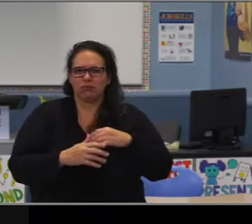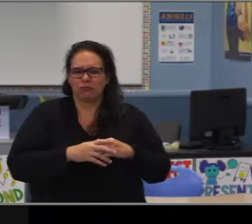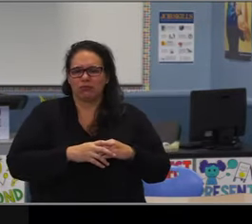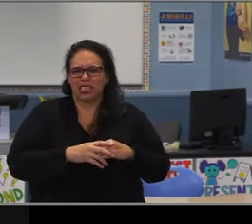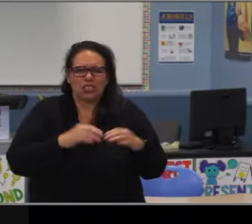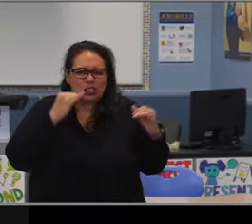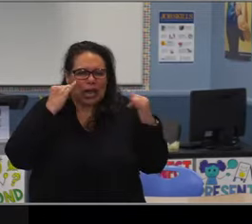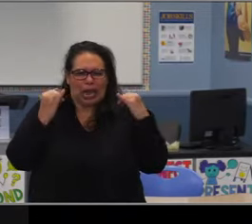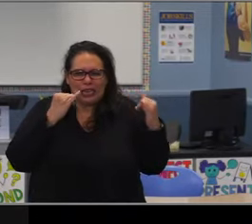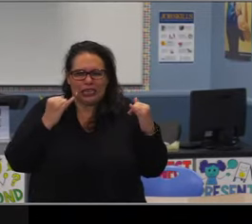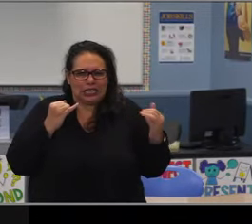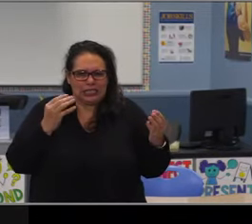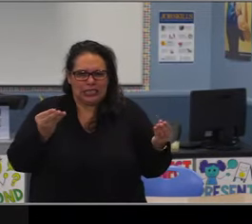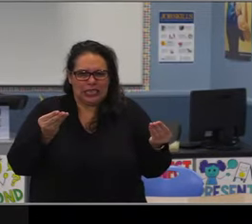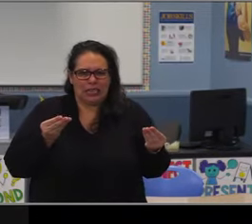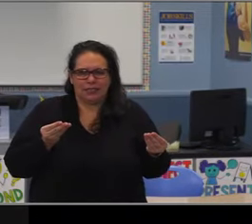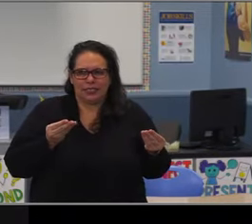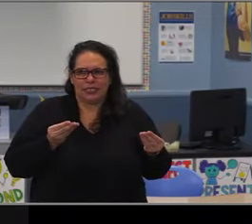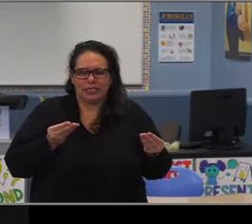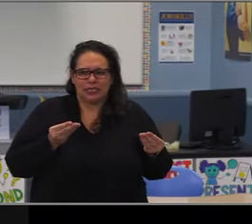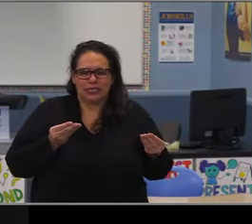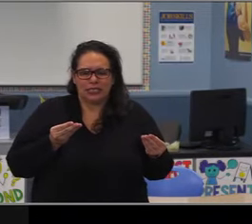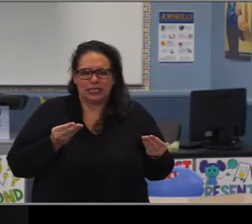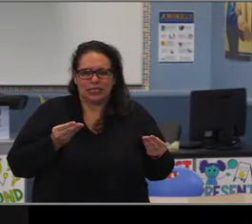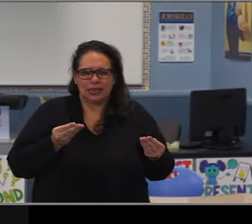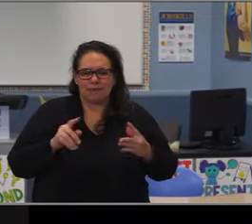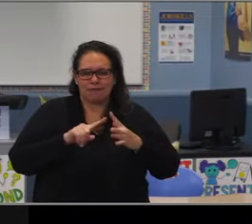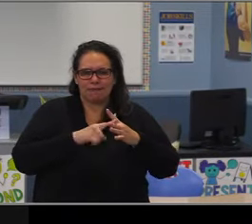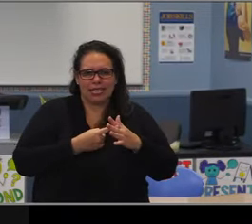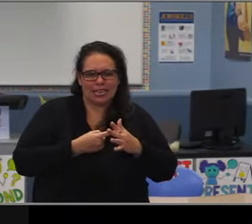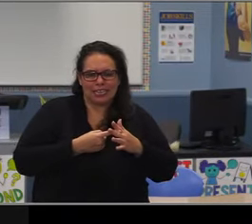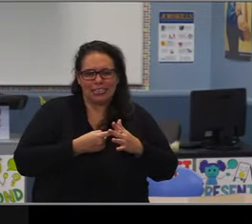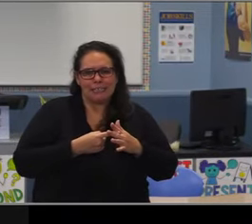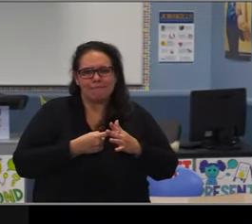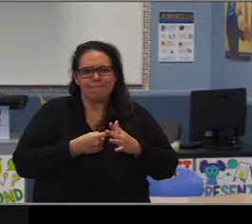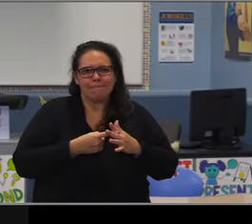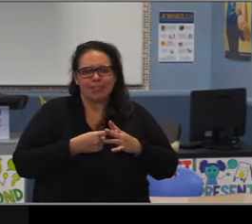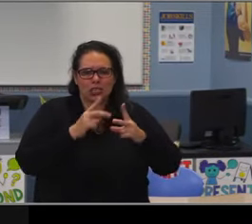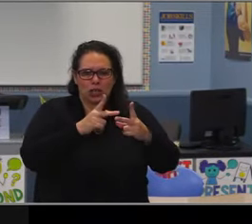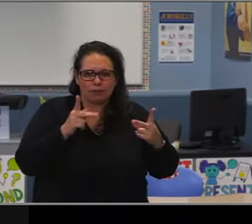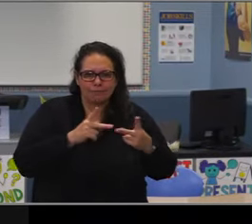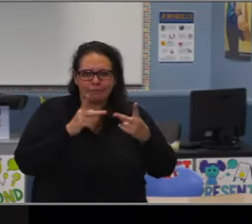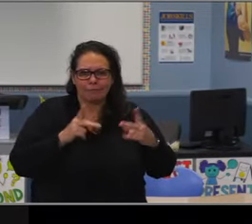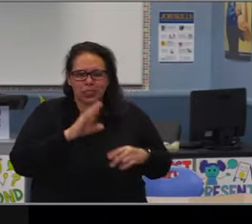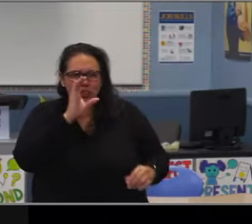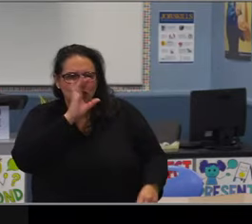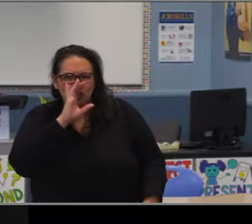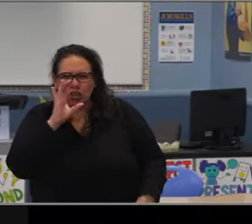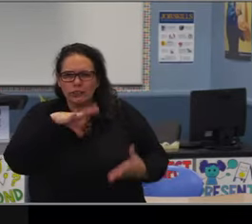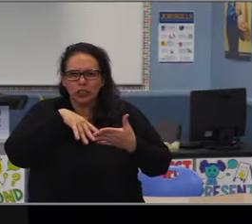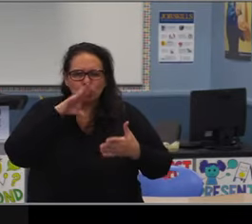EL elementary school children are ELs sort of how we dis-aggregate our EL data,